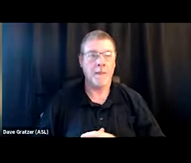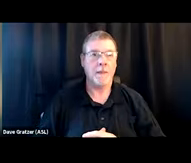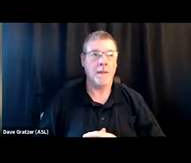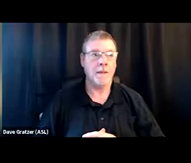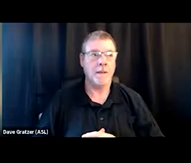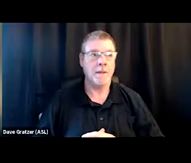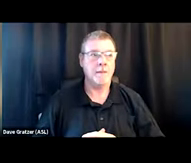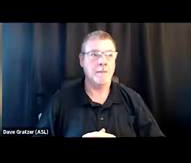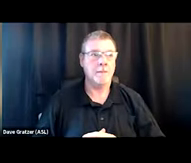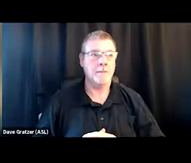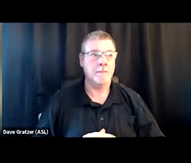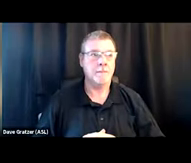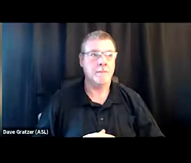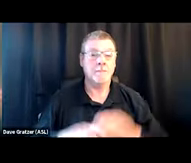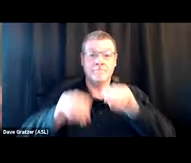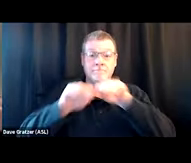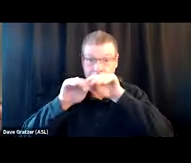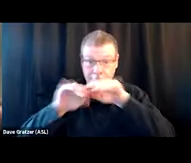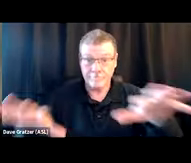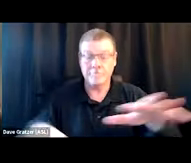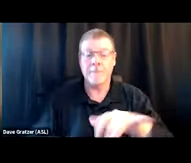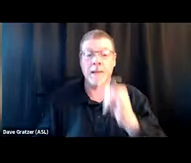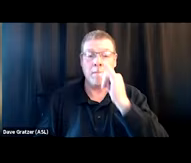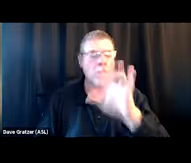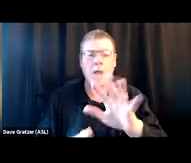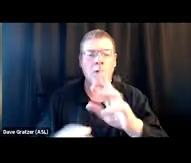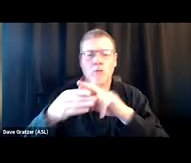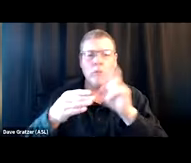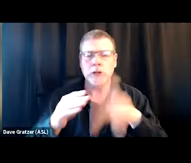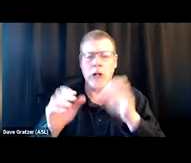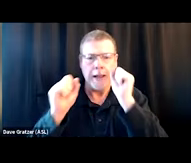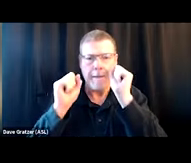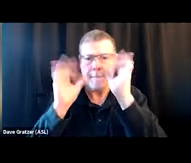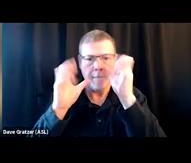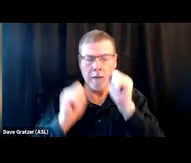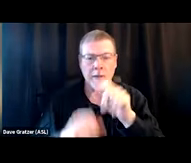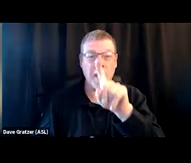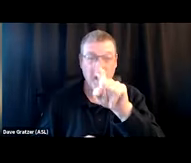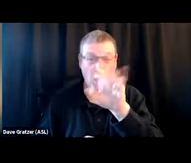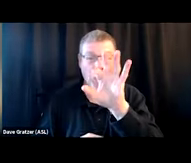When it comes to pipe distribution, the results are staggering. I can give you slides all day on 192% increases.